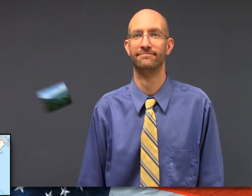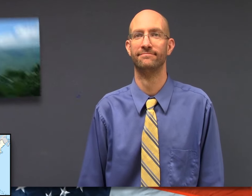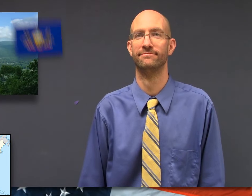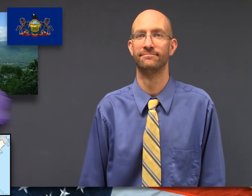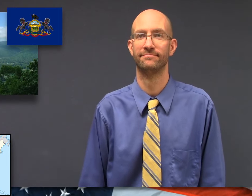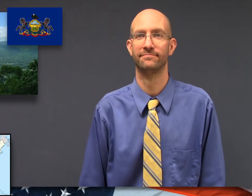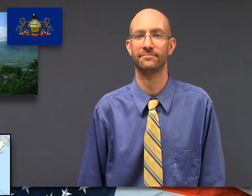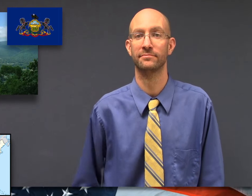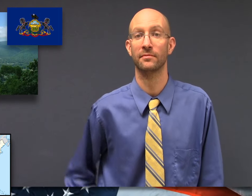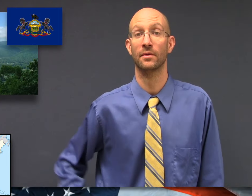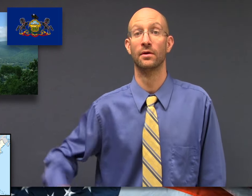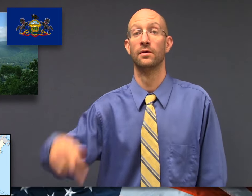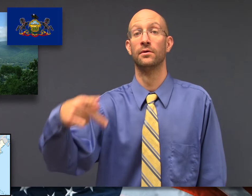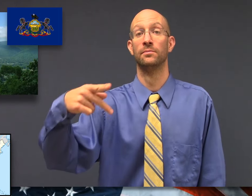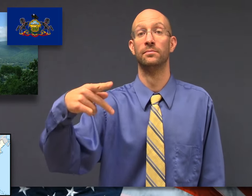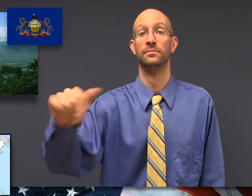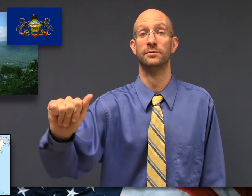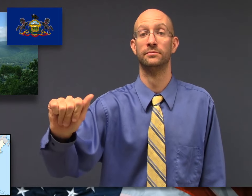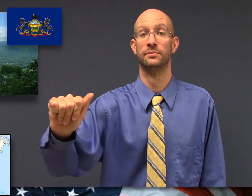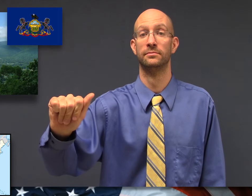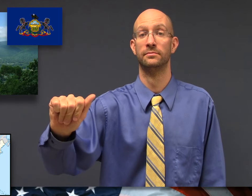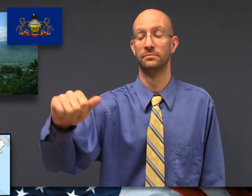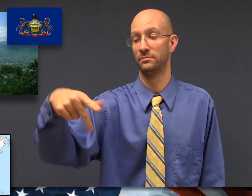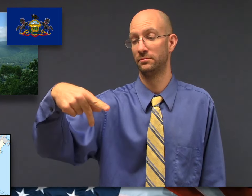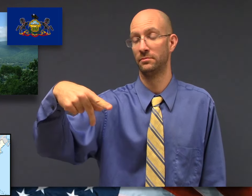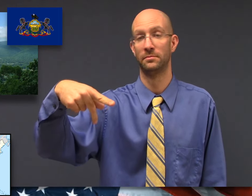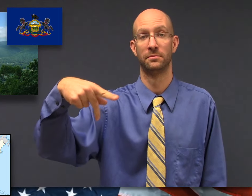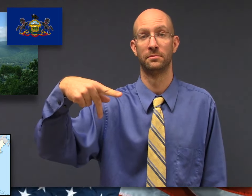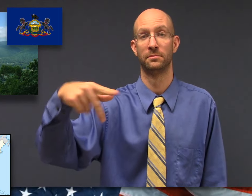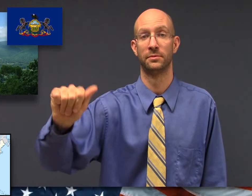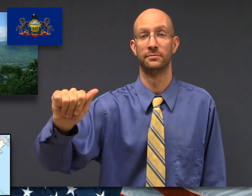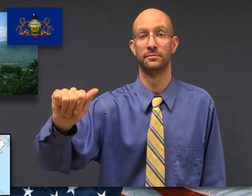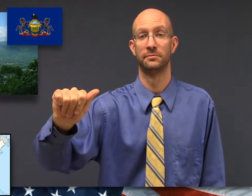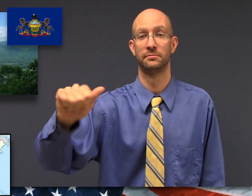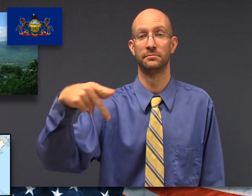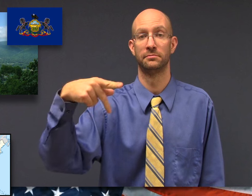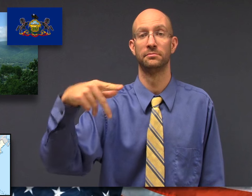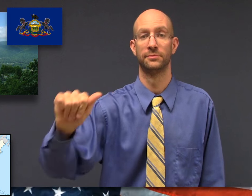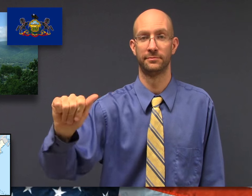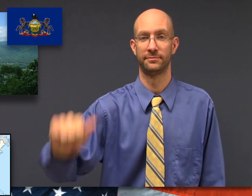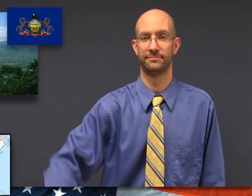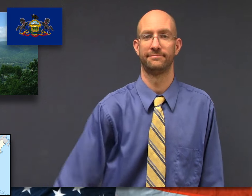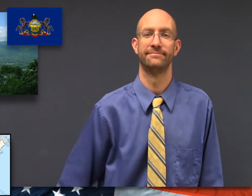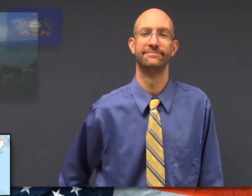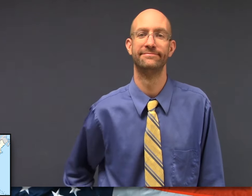fs-PA